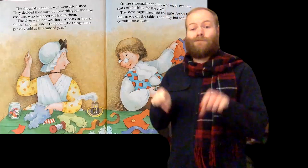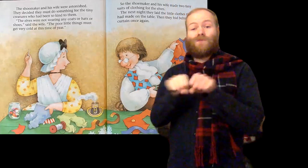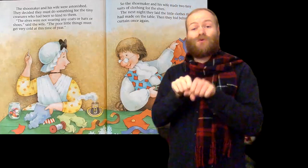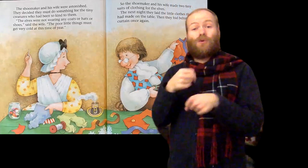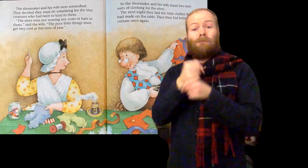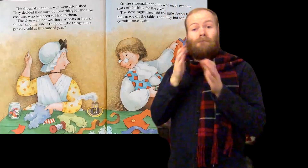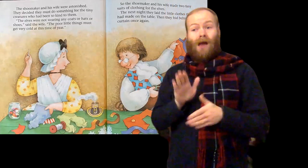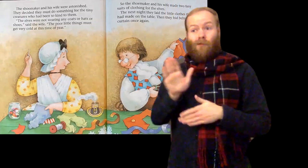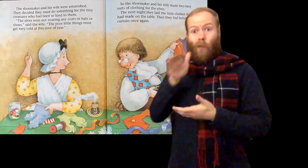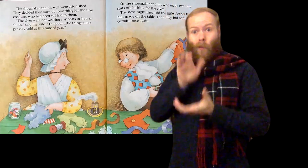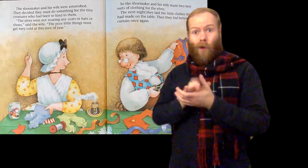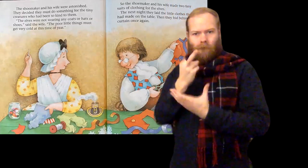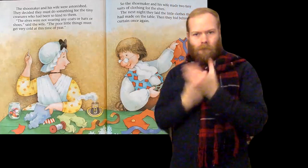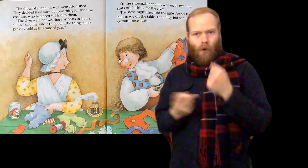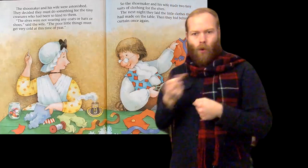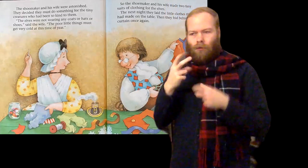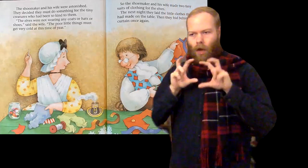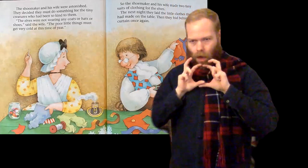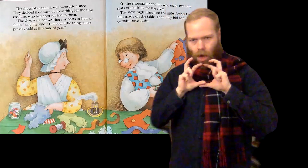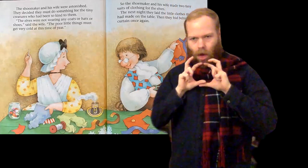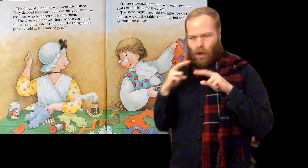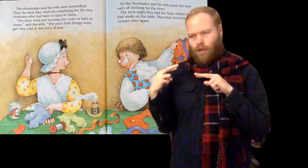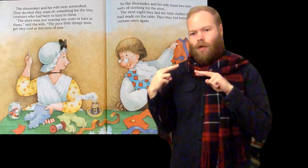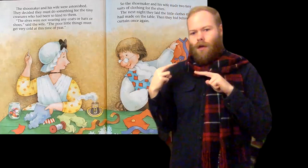The shoemaker and his wife were astonished.